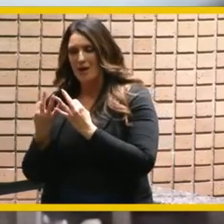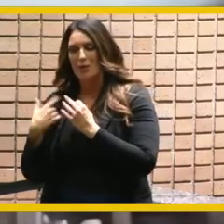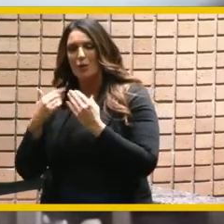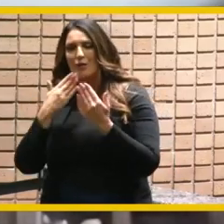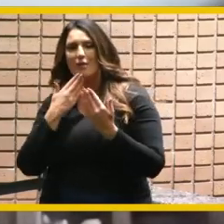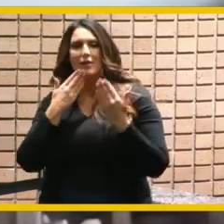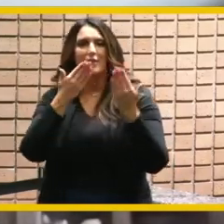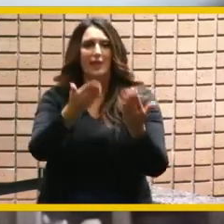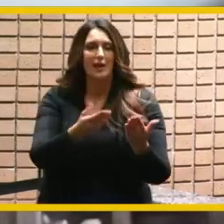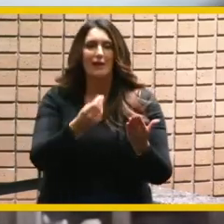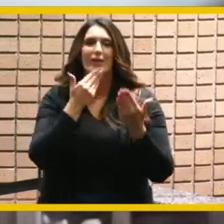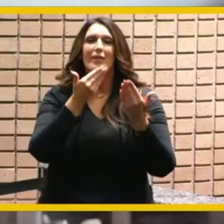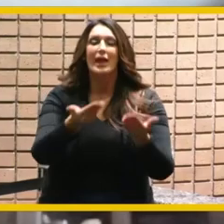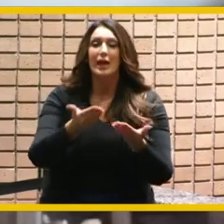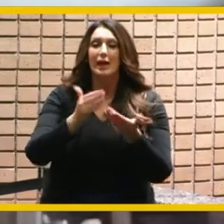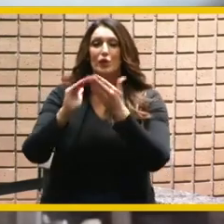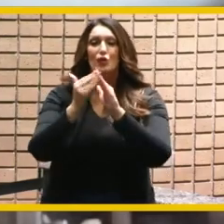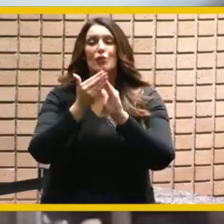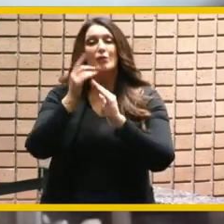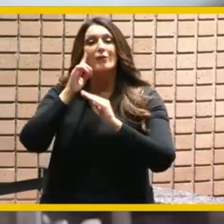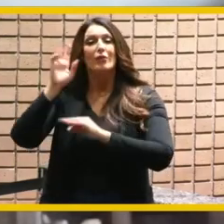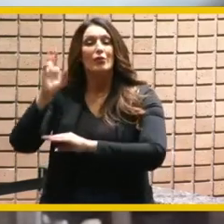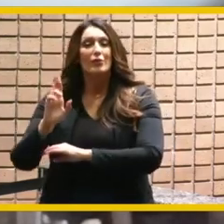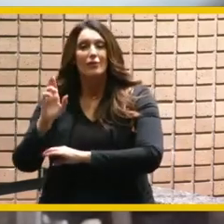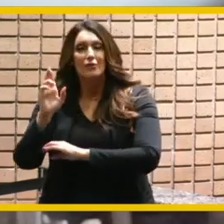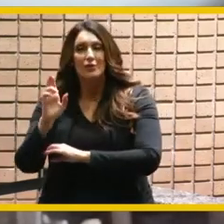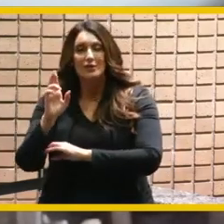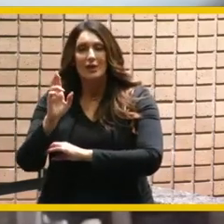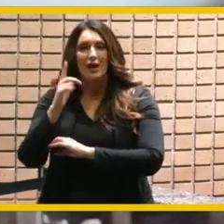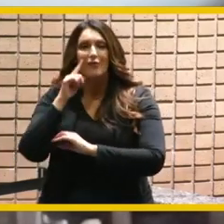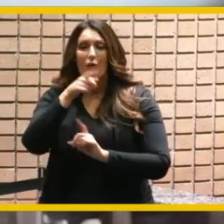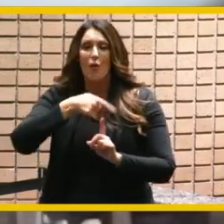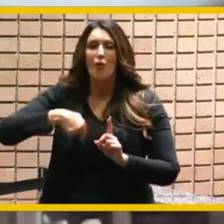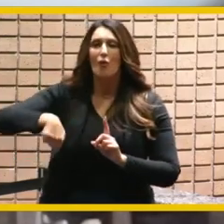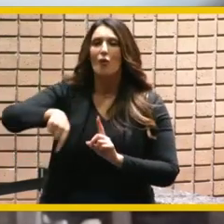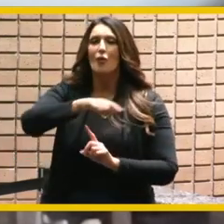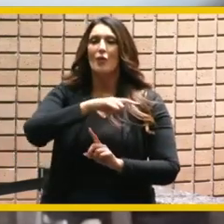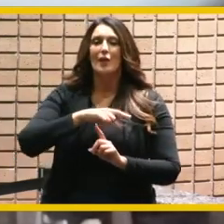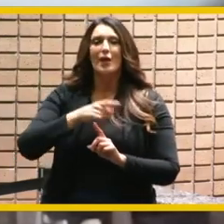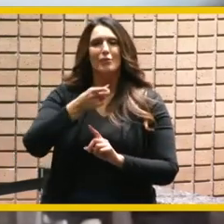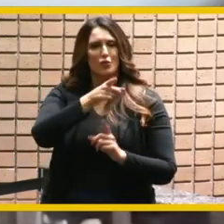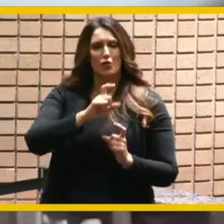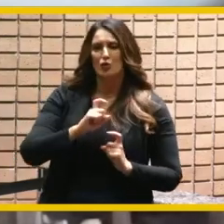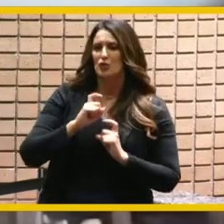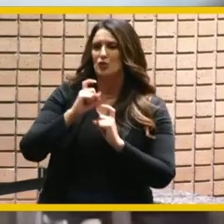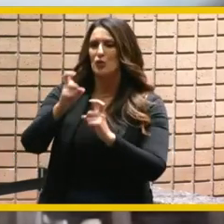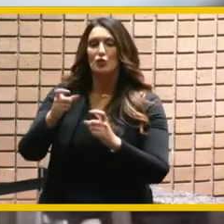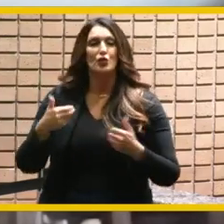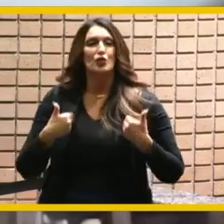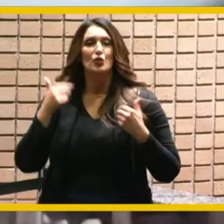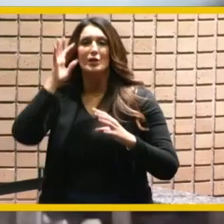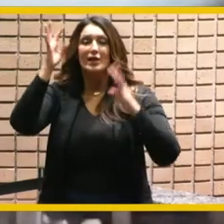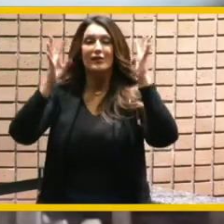thank the community of riverside then to be a donor to the youth innovation center and we're